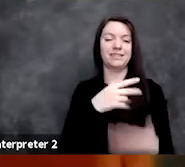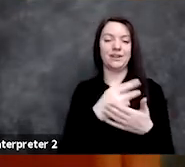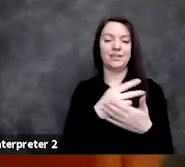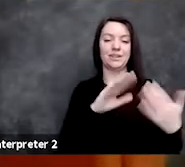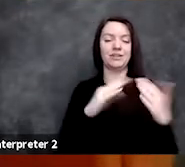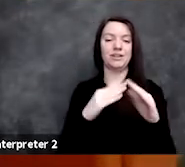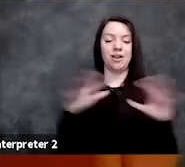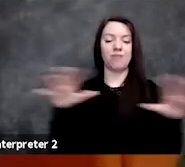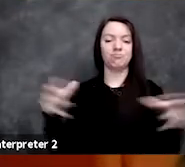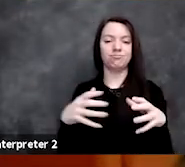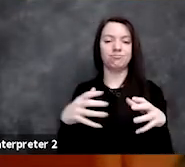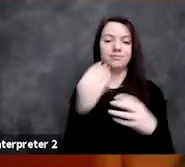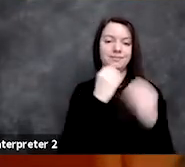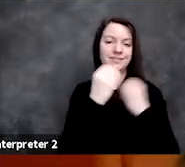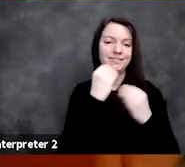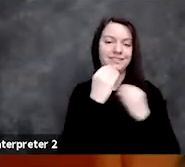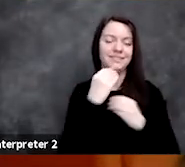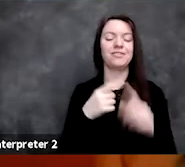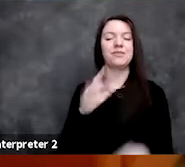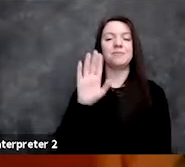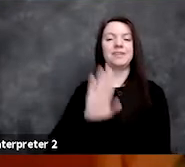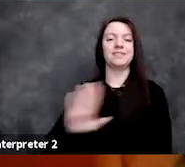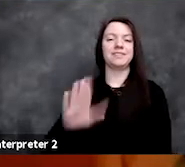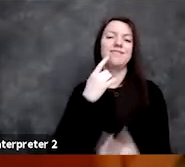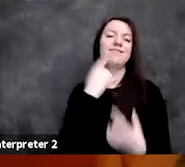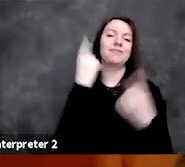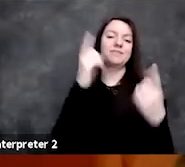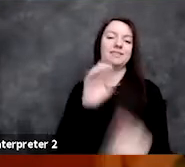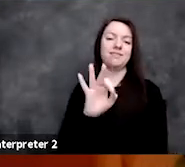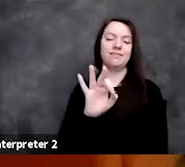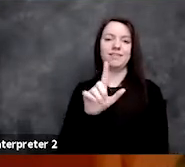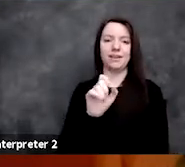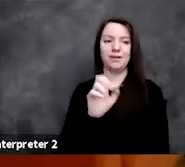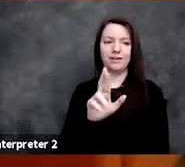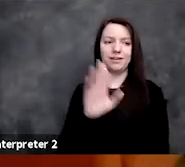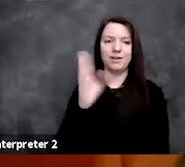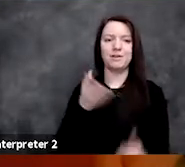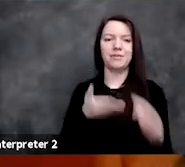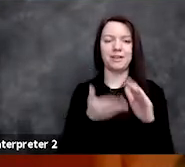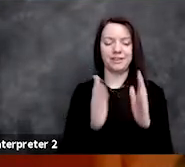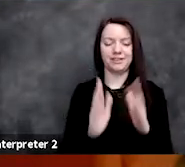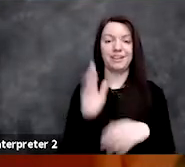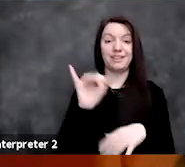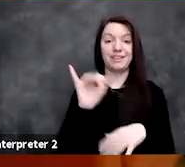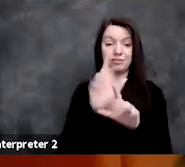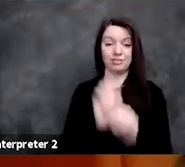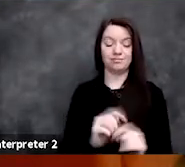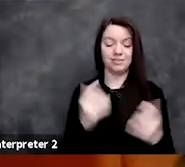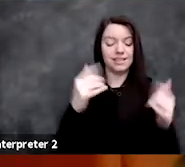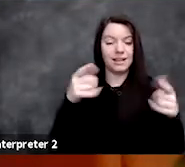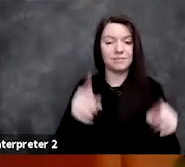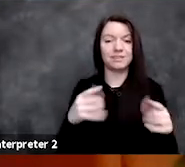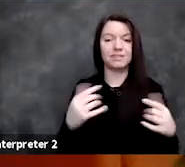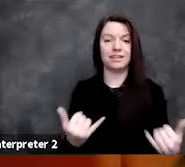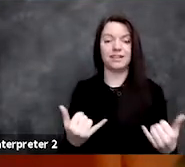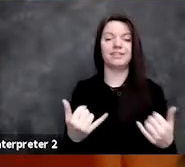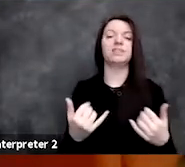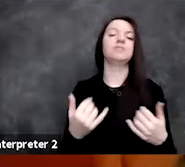to bond over treats from Boston's famous Flour Bakery, and that's a tradition that's still carried on today in MIT's Computer Science